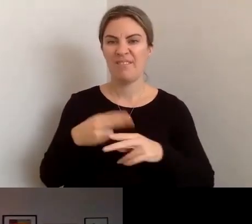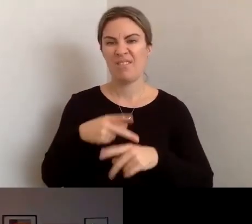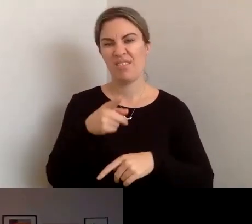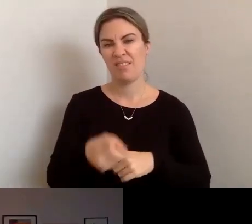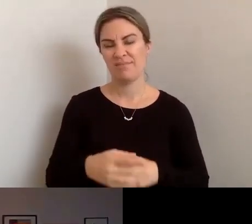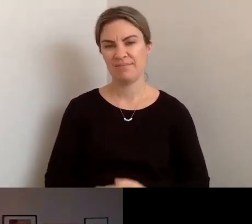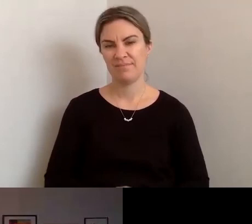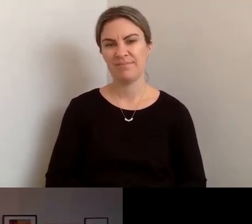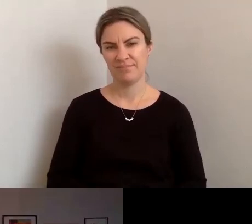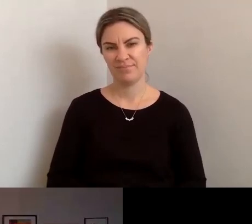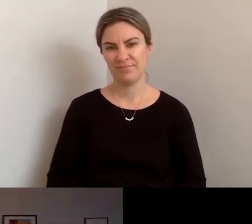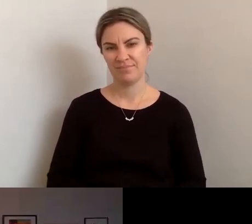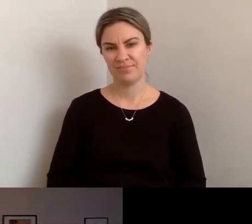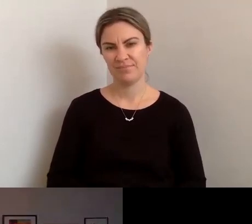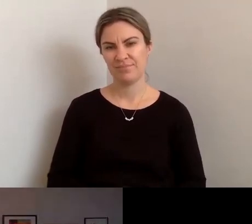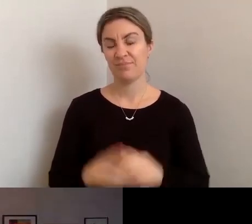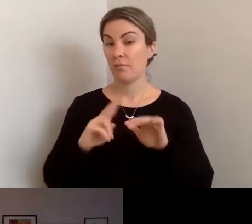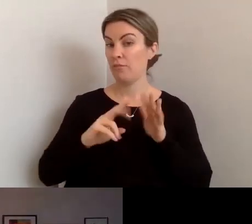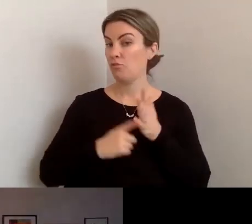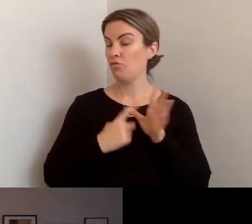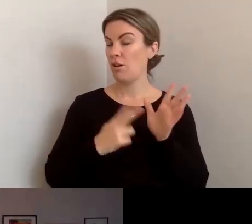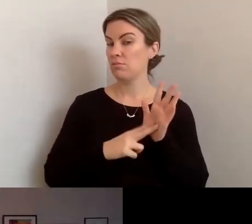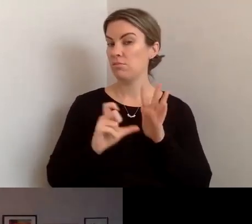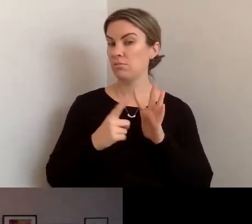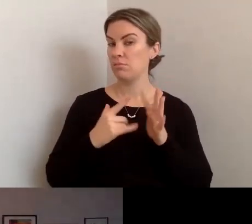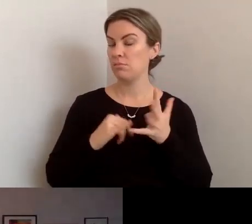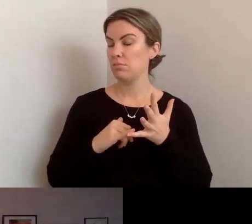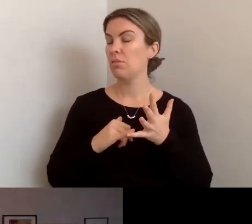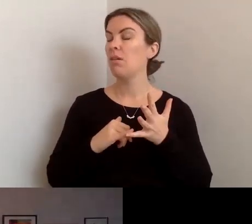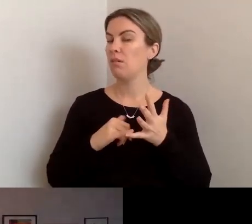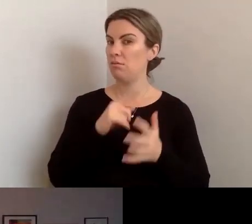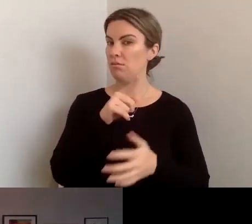That's such good advice, I think, as well - to take away that feeling of being